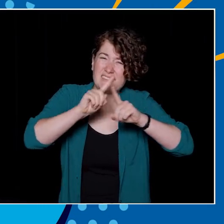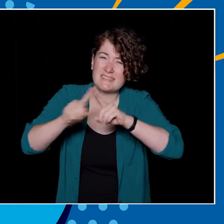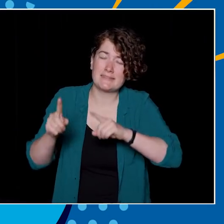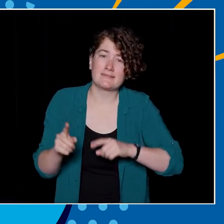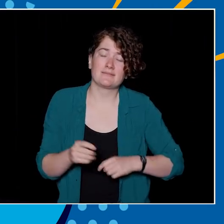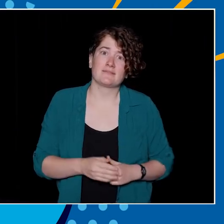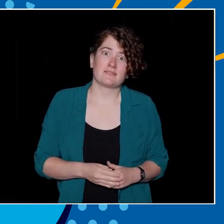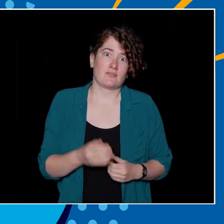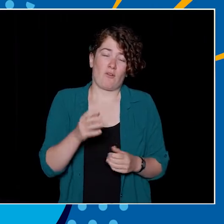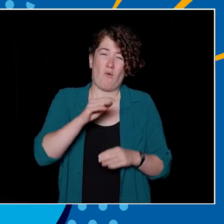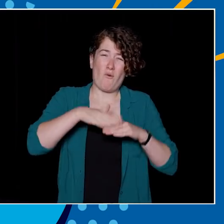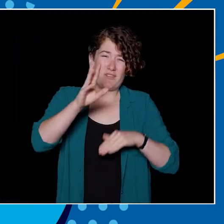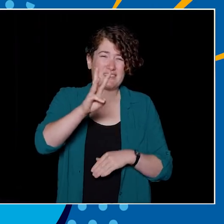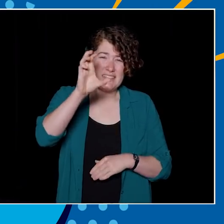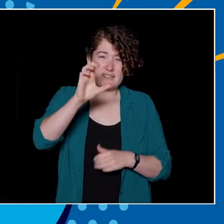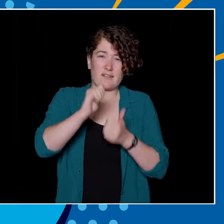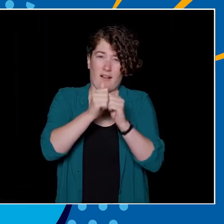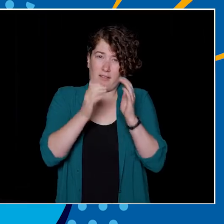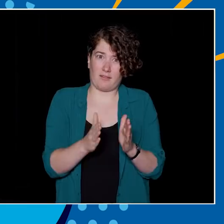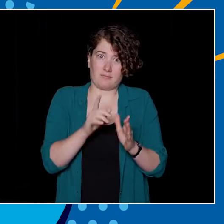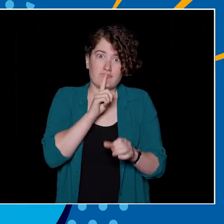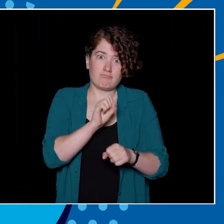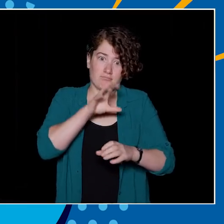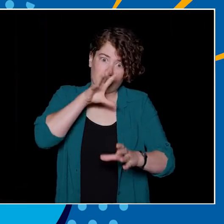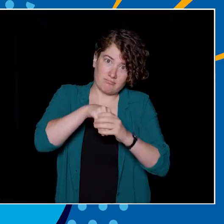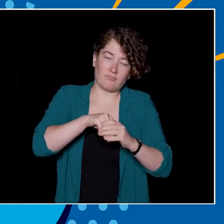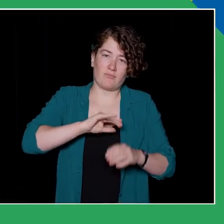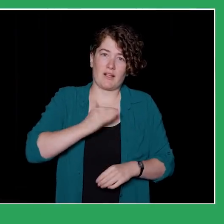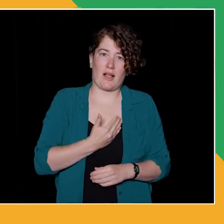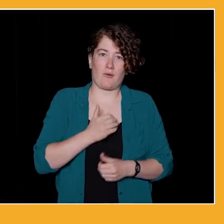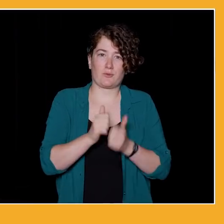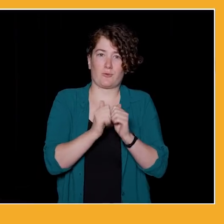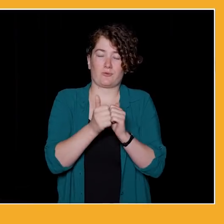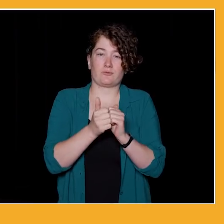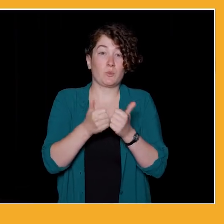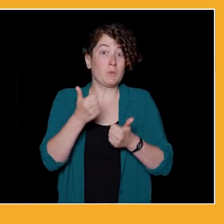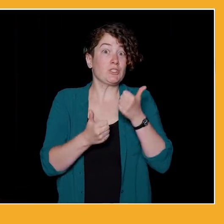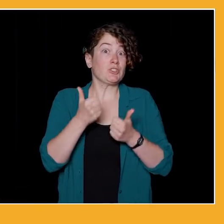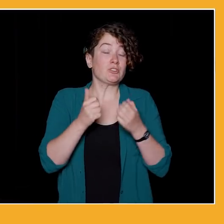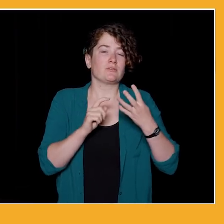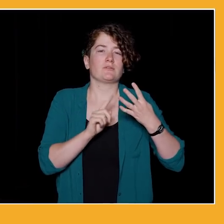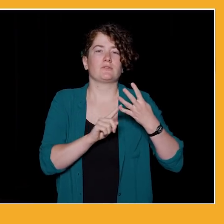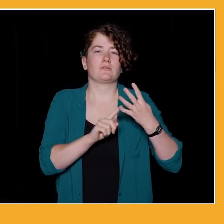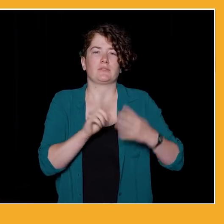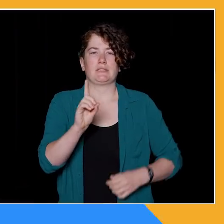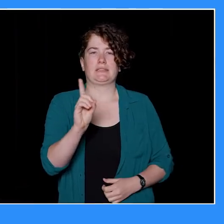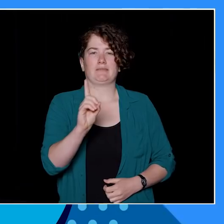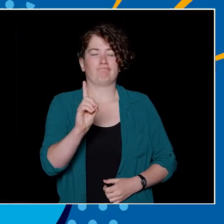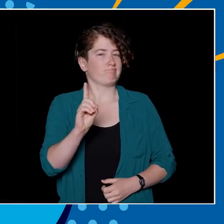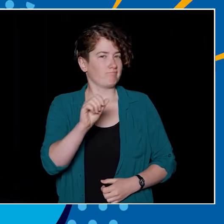over 600 athletes make up those teams. And the correct answer to this question is D, log birling. For this next question,